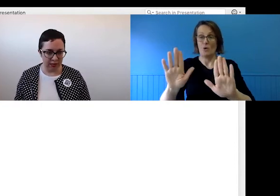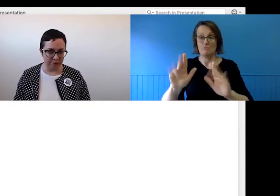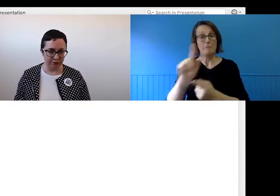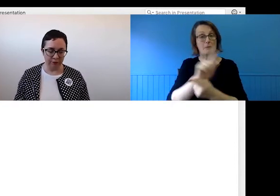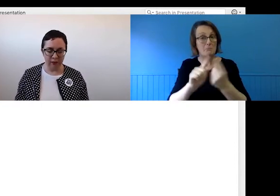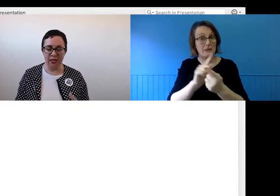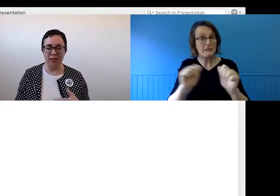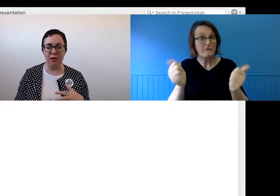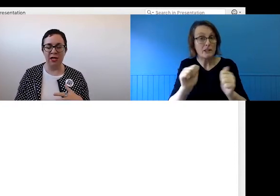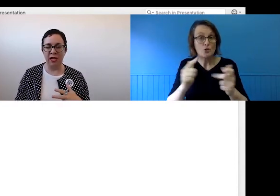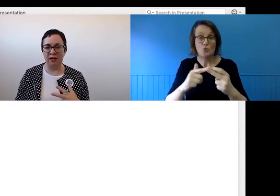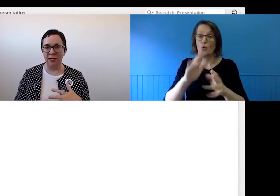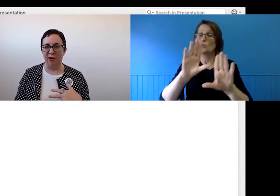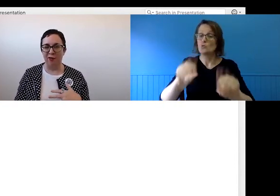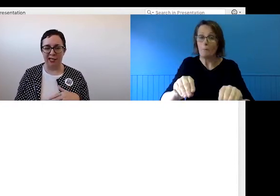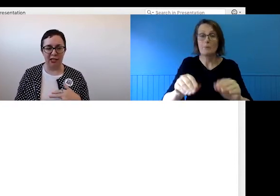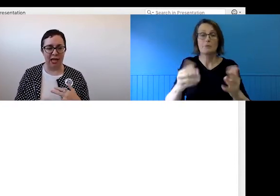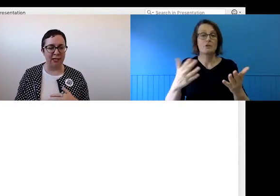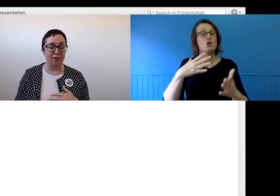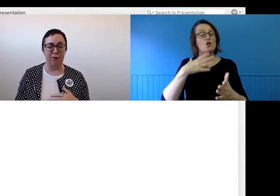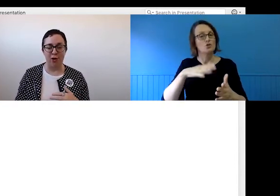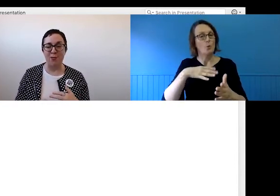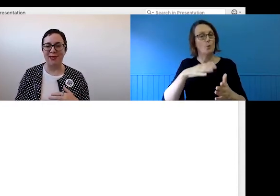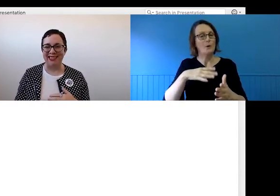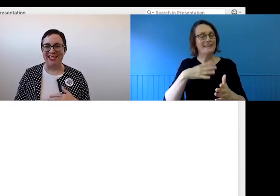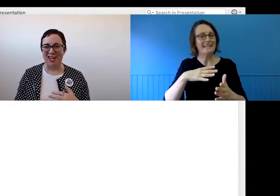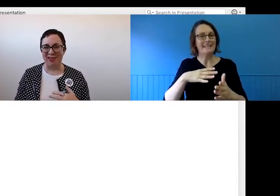This is where we need our fast and firm chairing